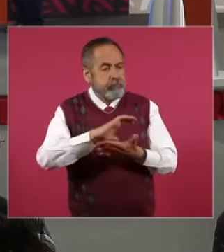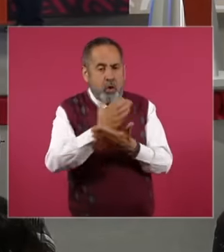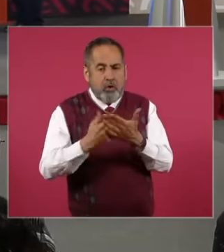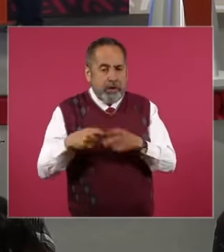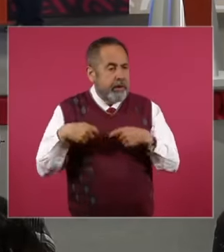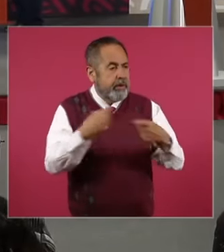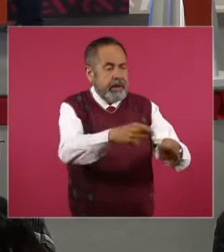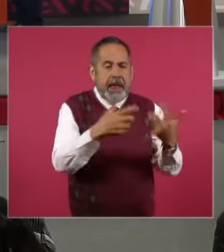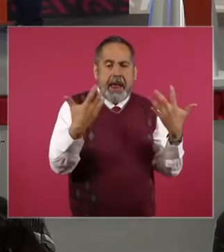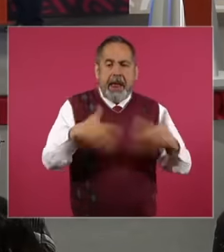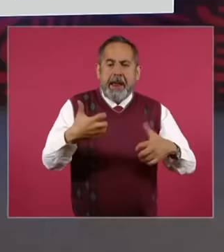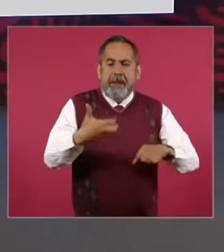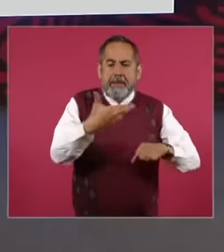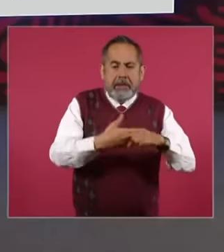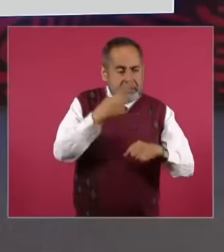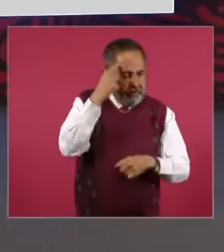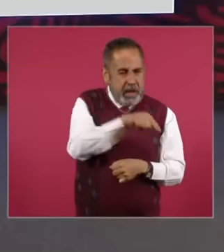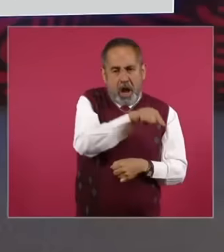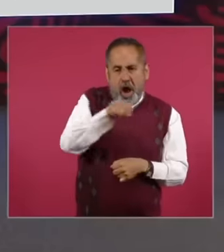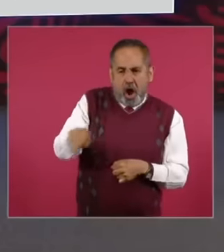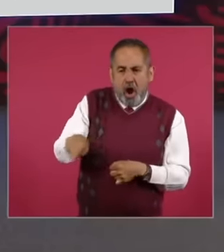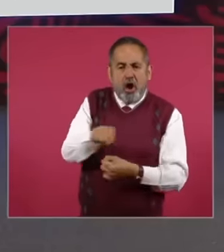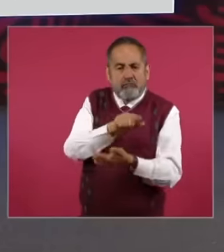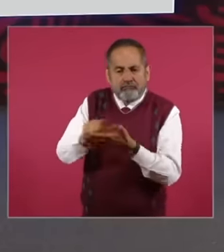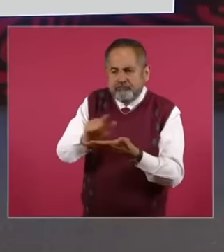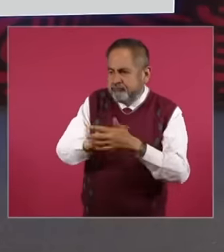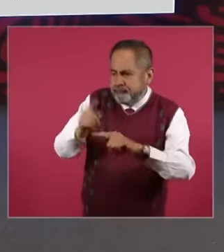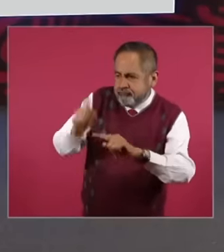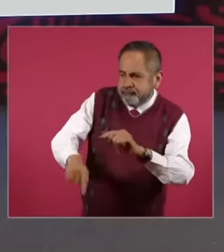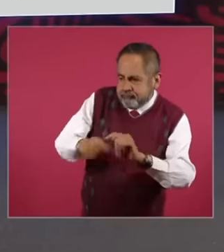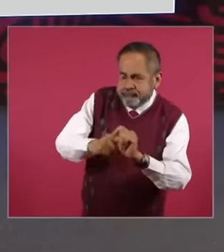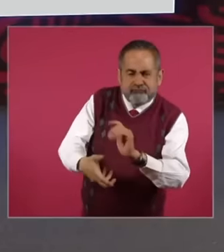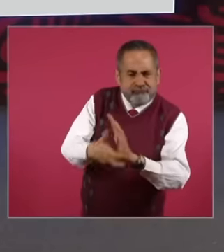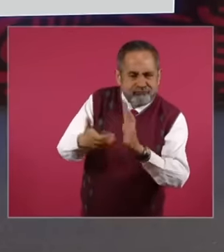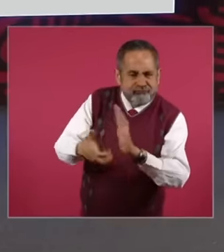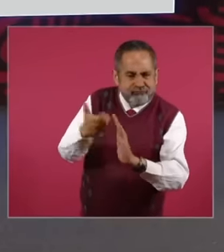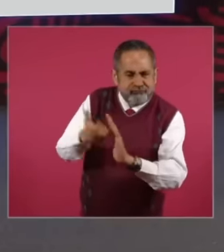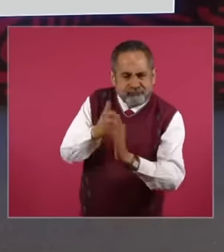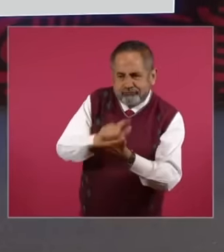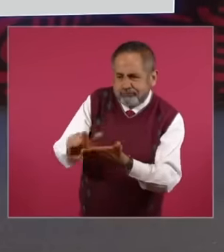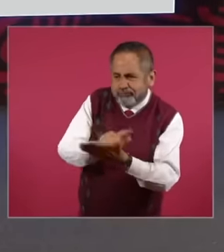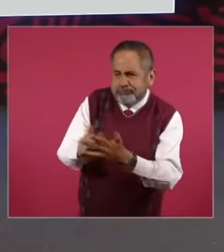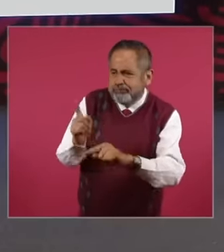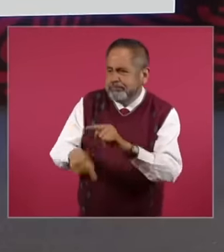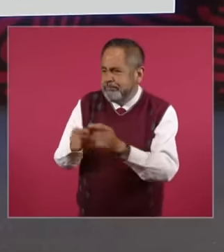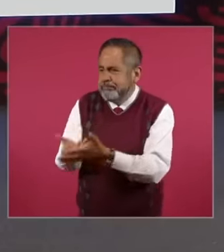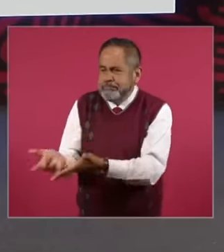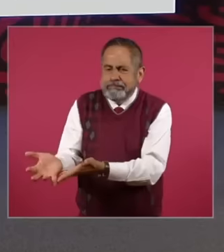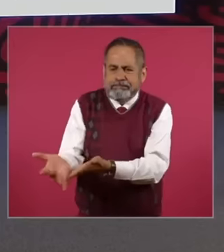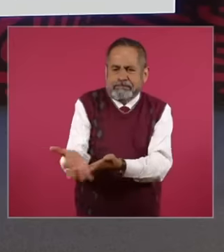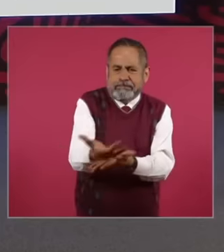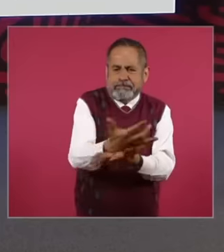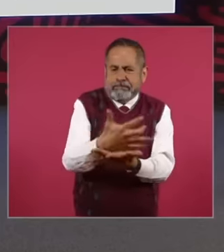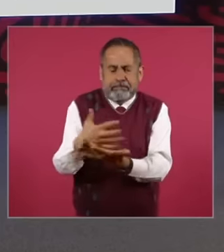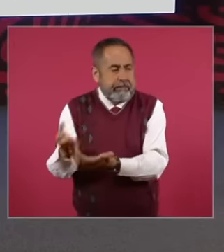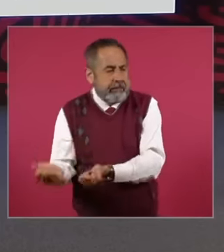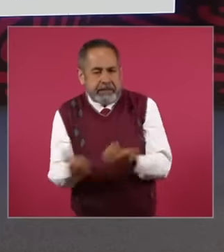companies for the acquisition of logistical means for collecting and transporting sargassum, as well as